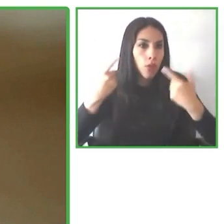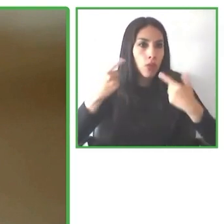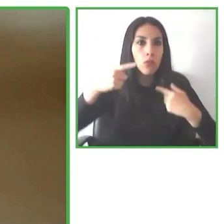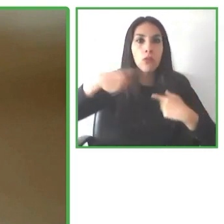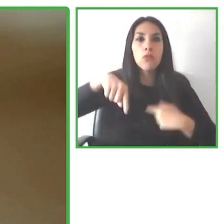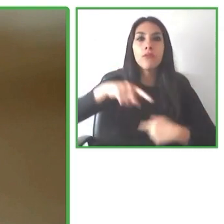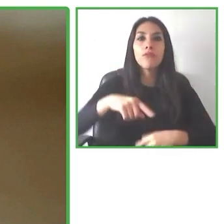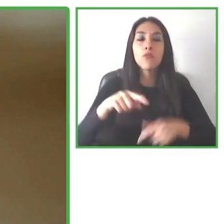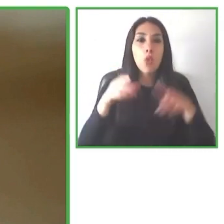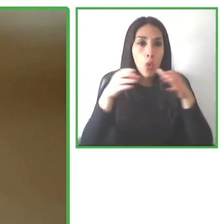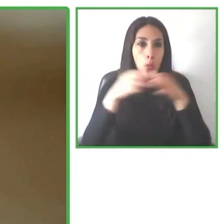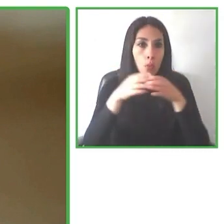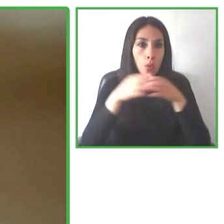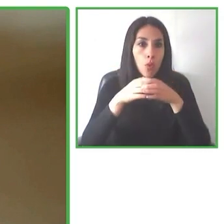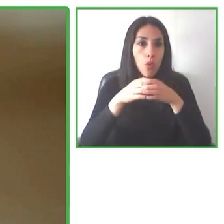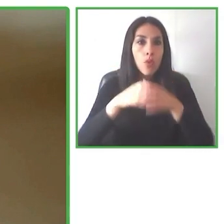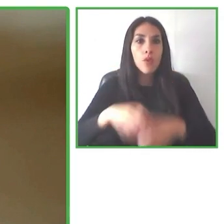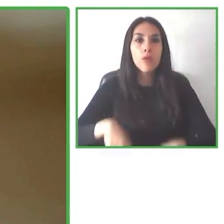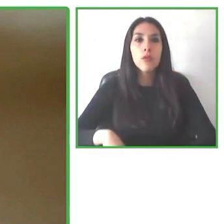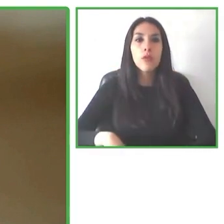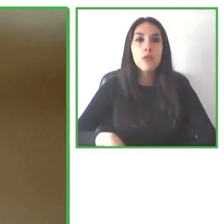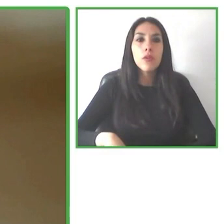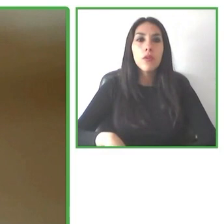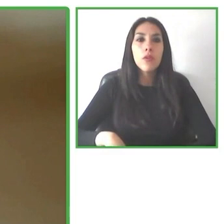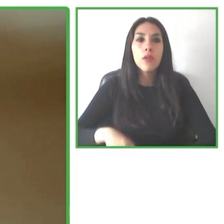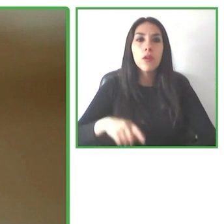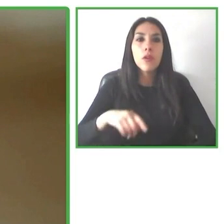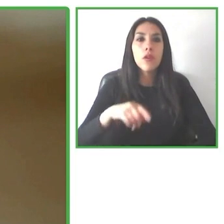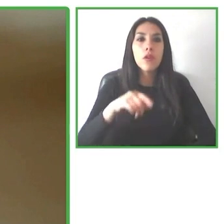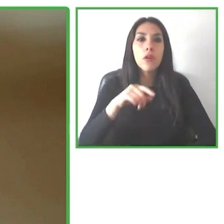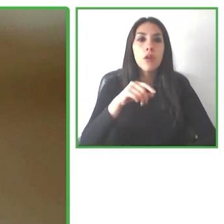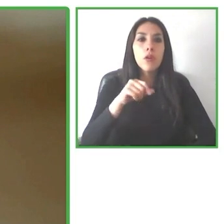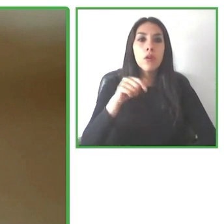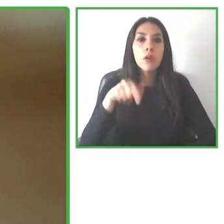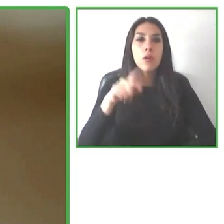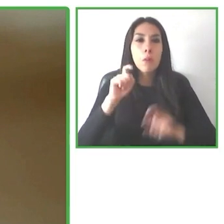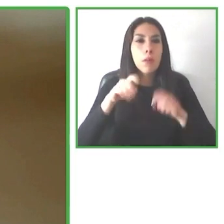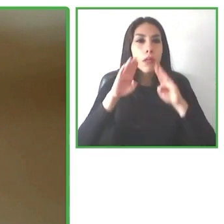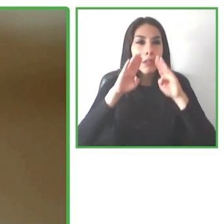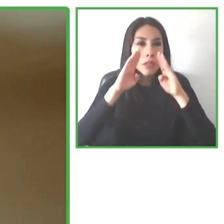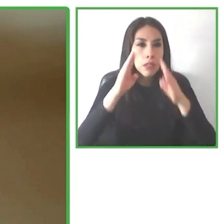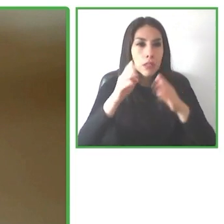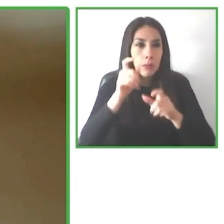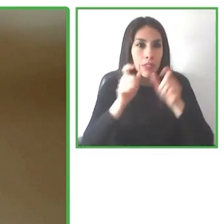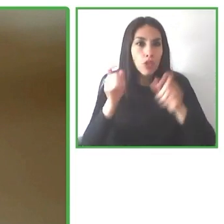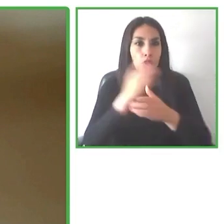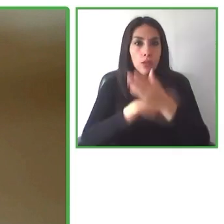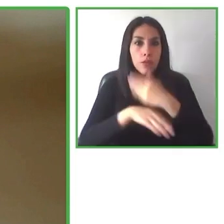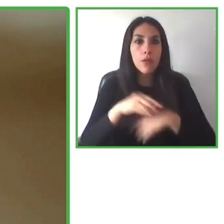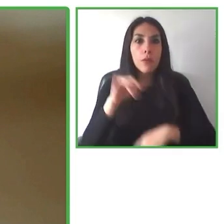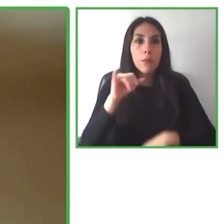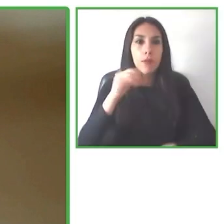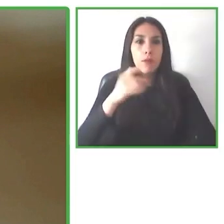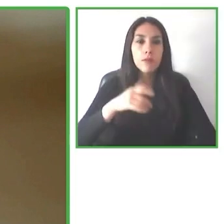It is one of the largest foundations, the largest foundations in the world working for and with people with disabilities.